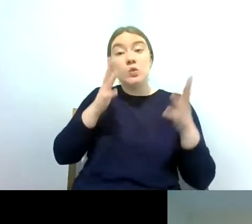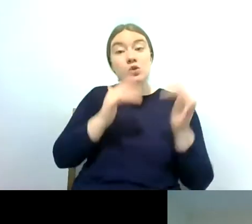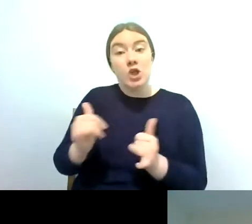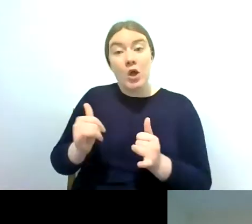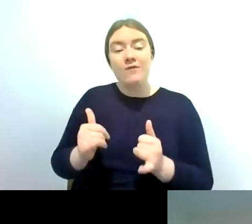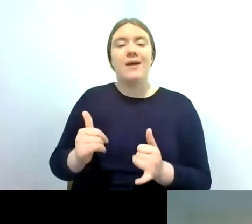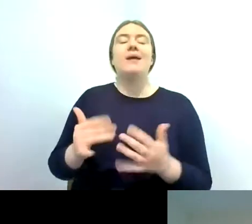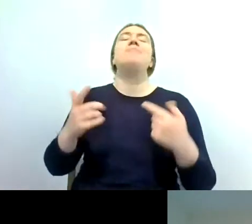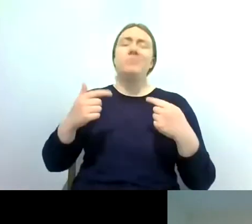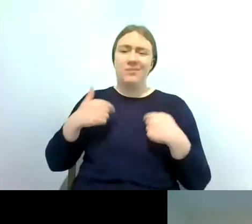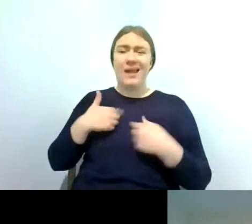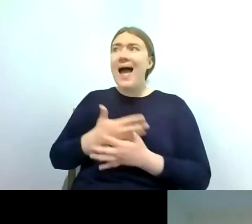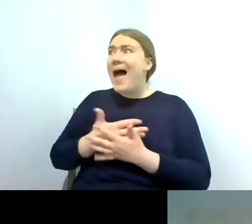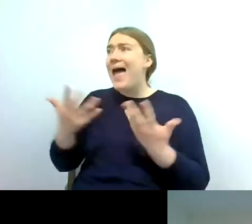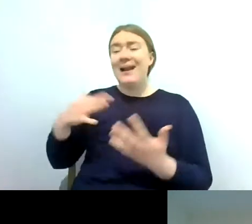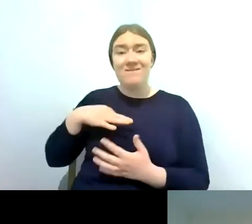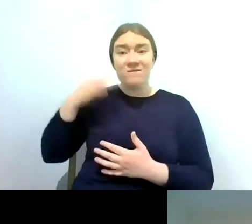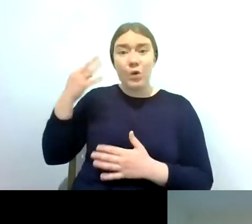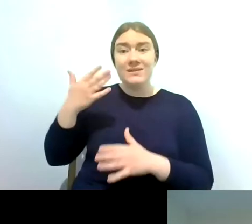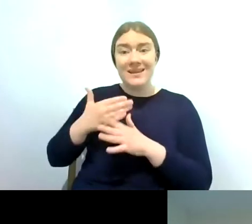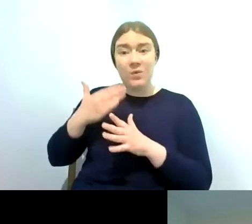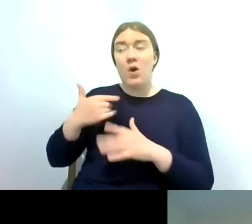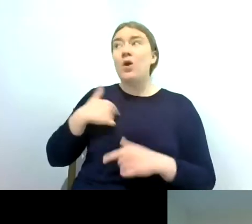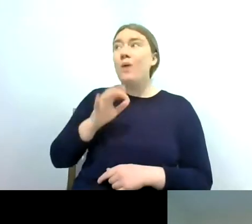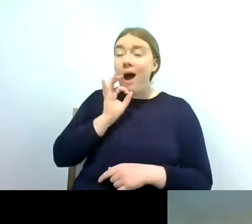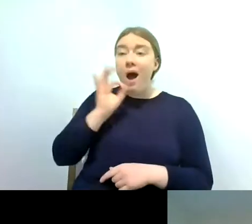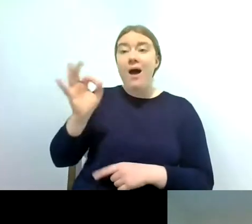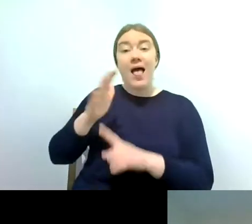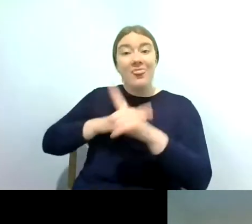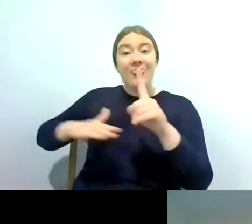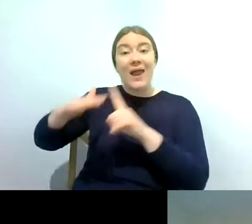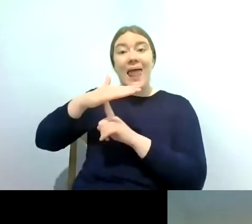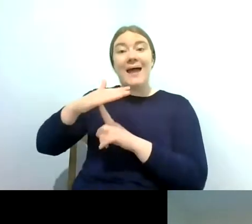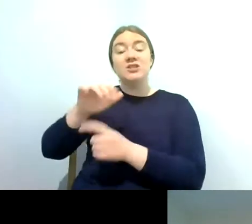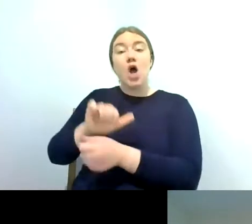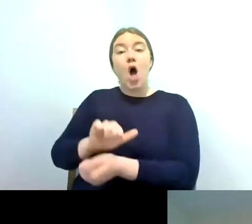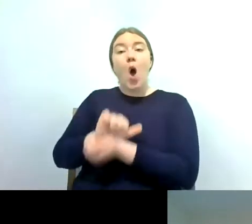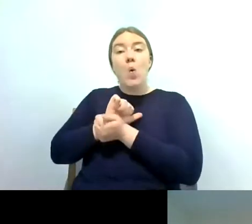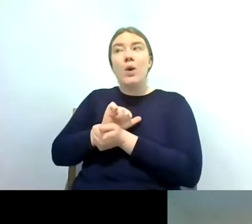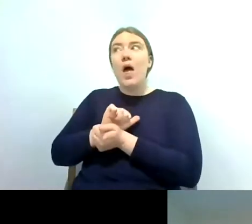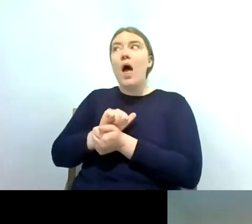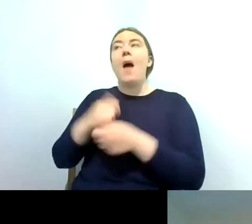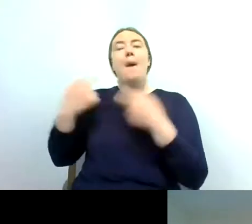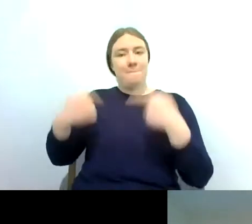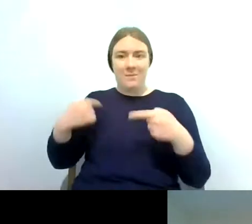sort of volunteer work we always seek landowner permission first um so it depends on your river